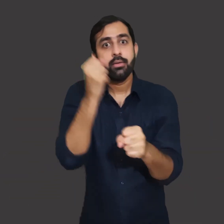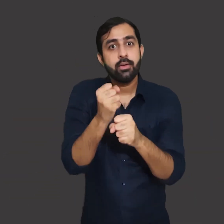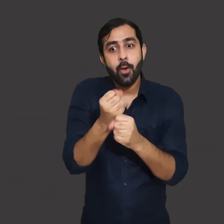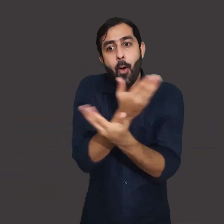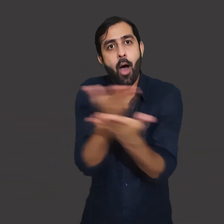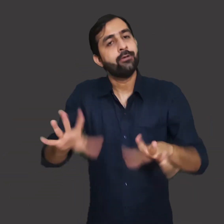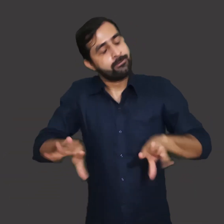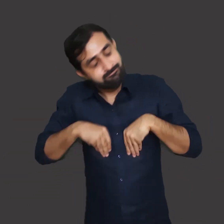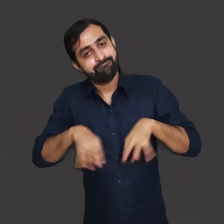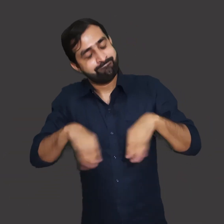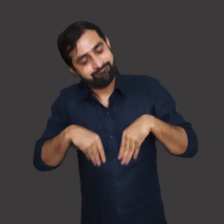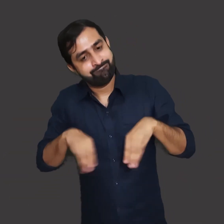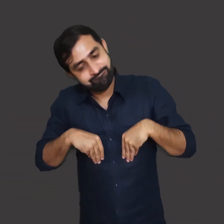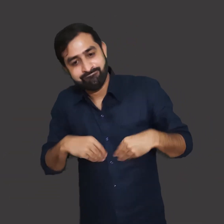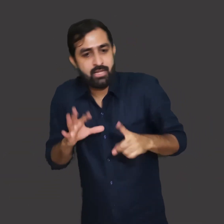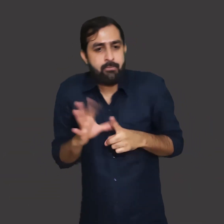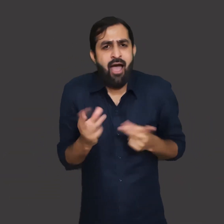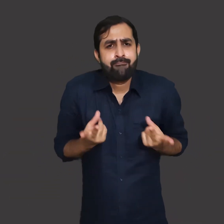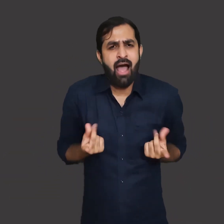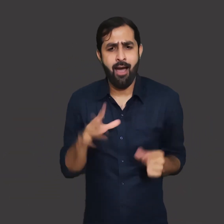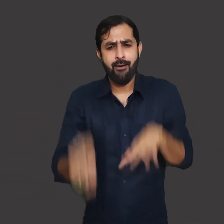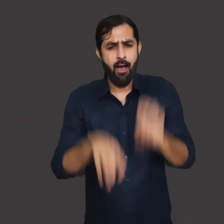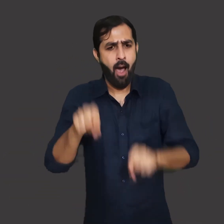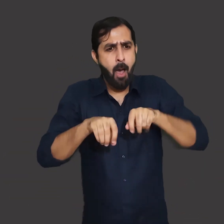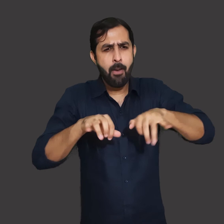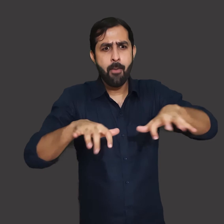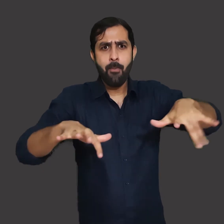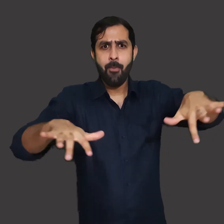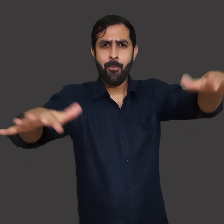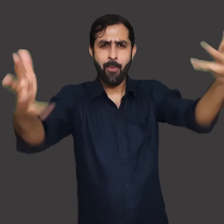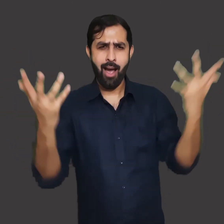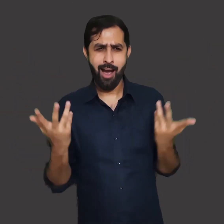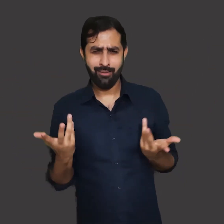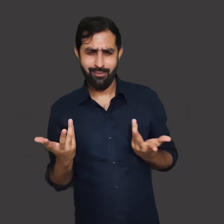The foot soldiers of Pandit Jawaharlal Nehru started building dams at a very fast pace